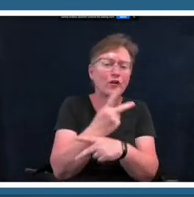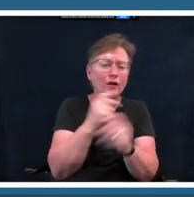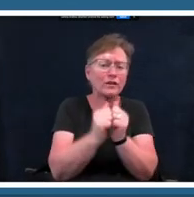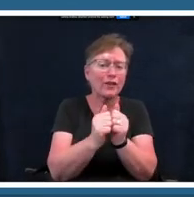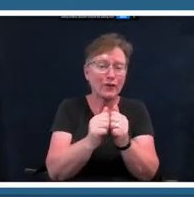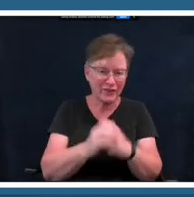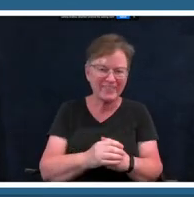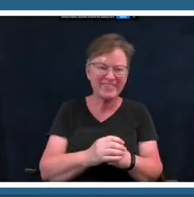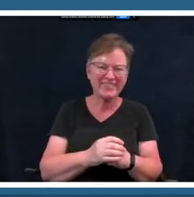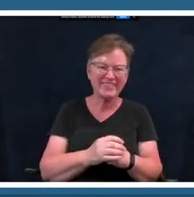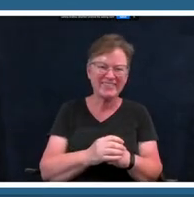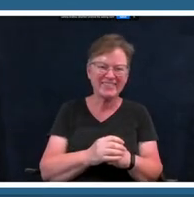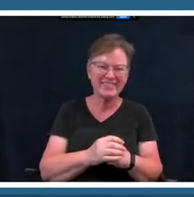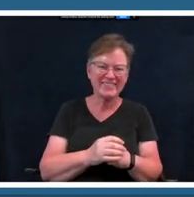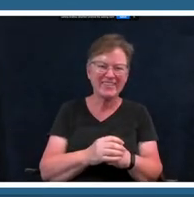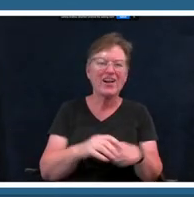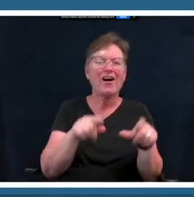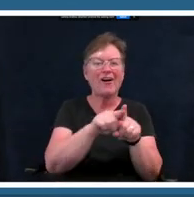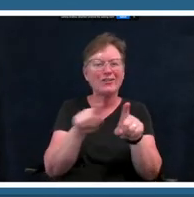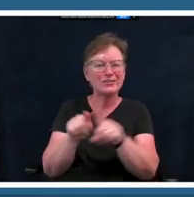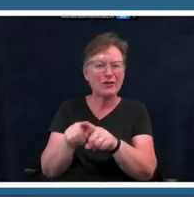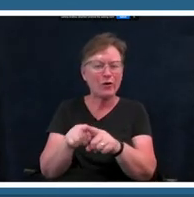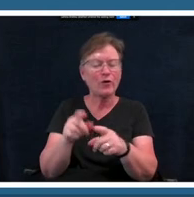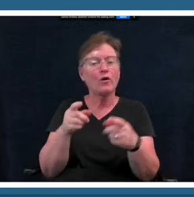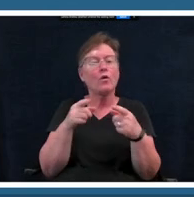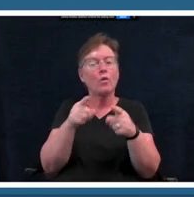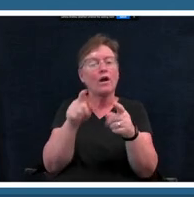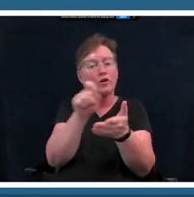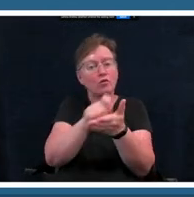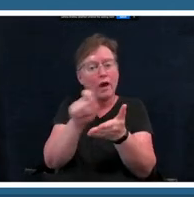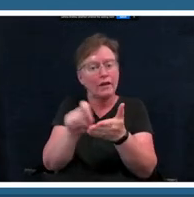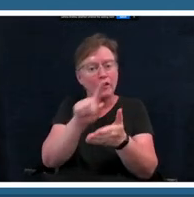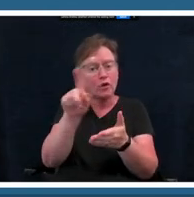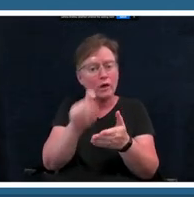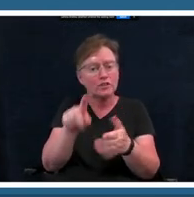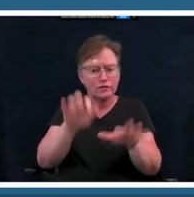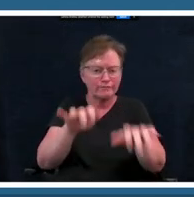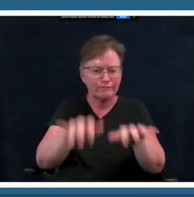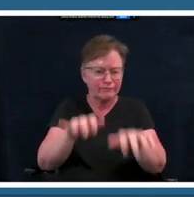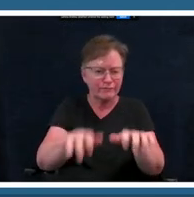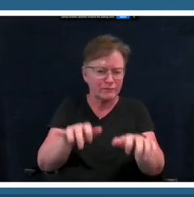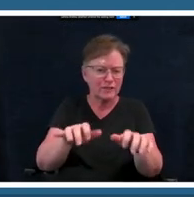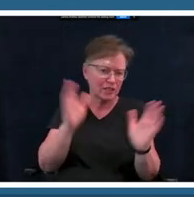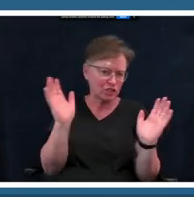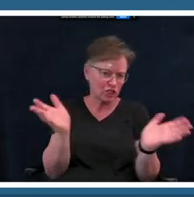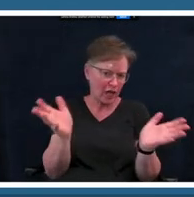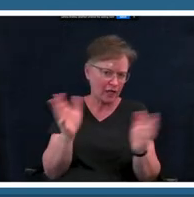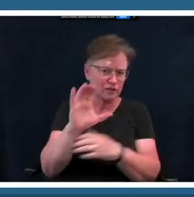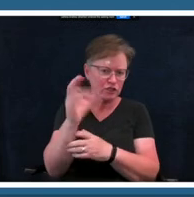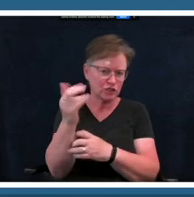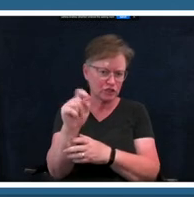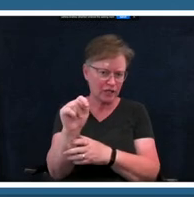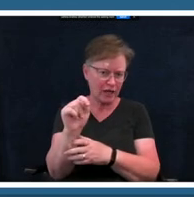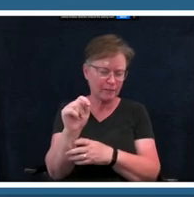um also while you're writing your questions into the chat um here's the